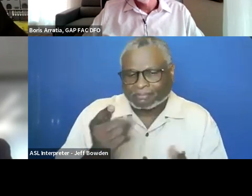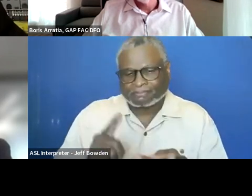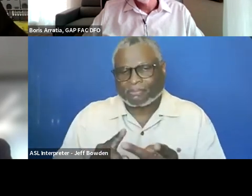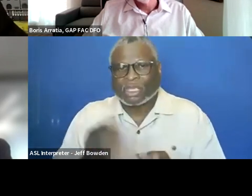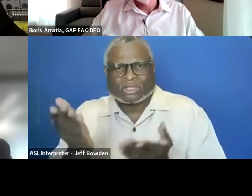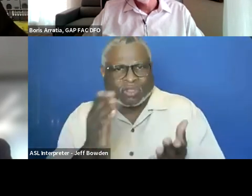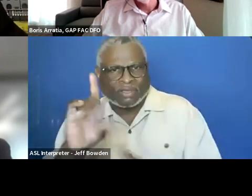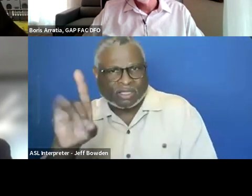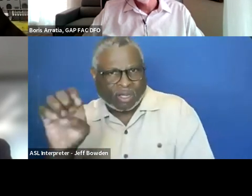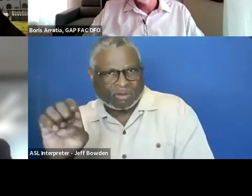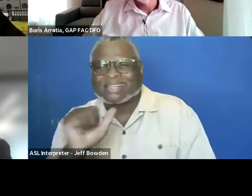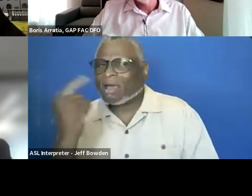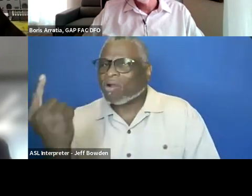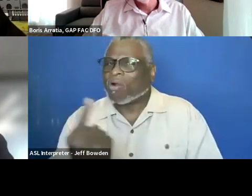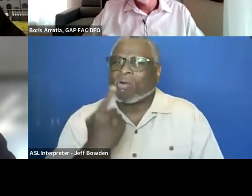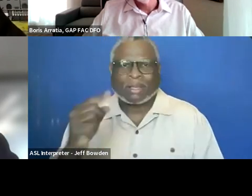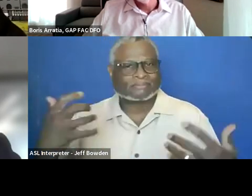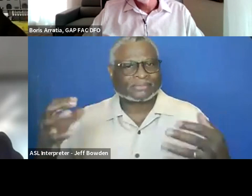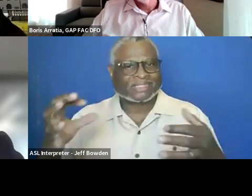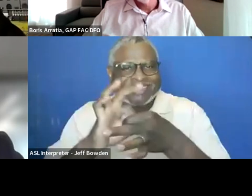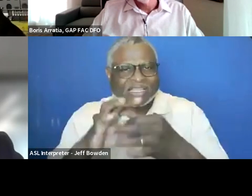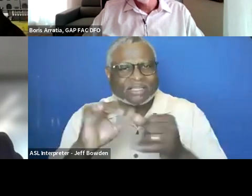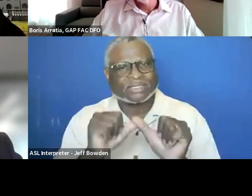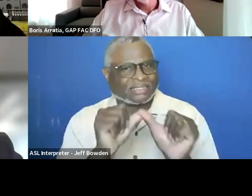they are not always connected to sustainability attributes.